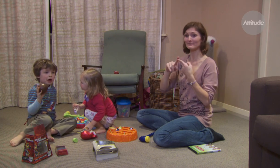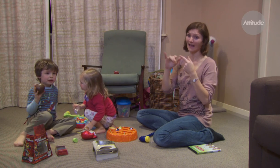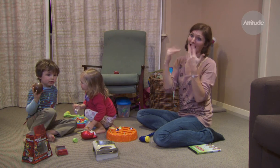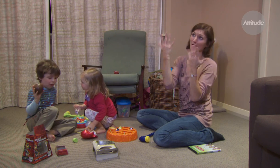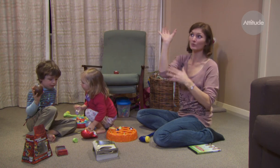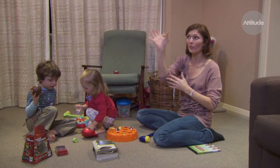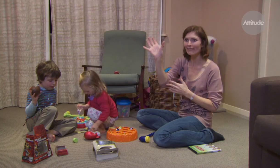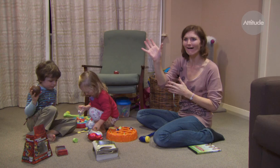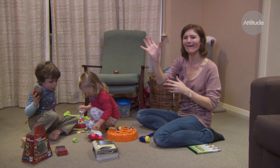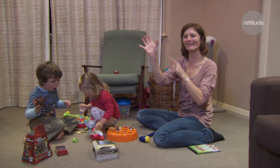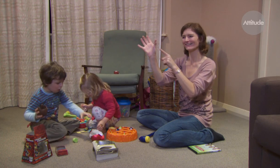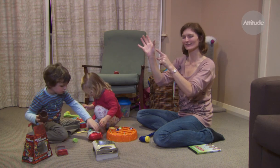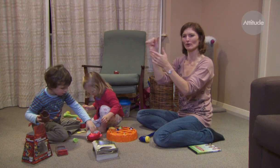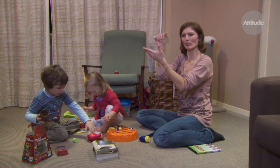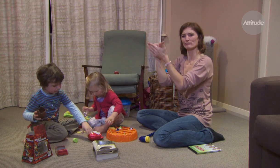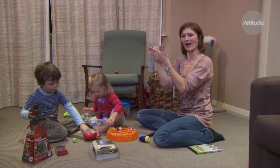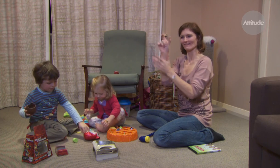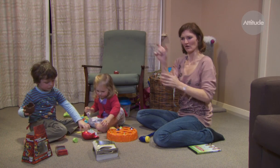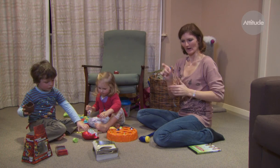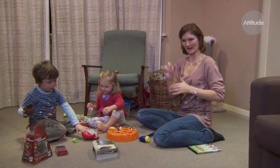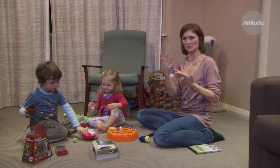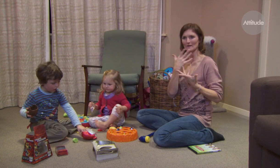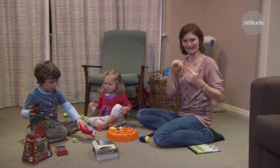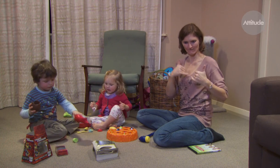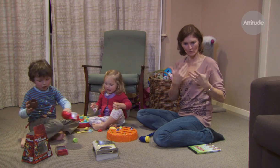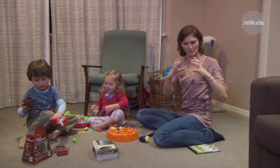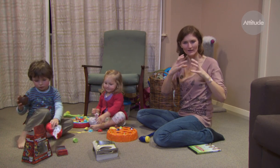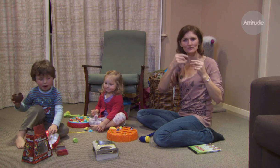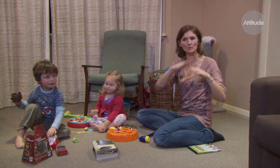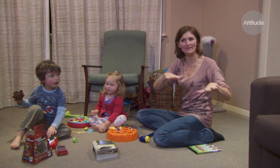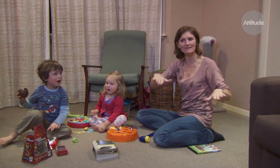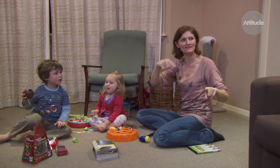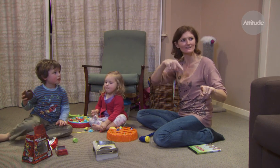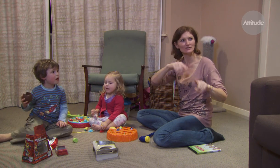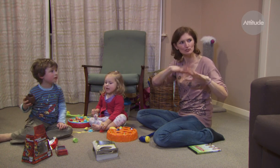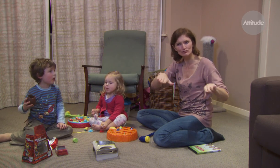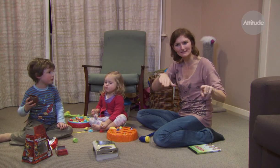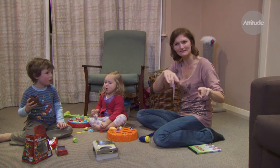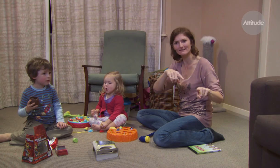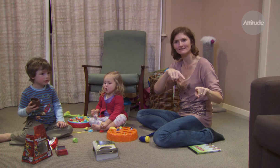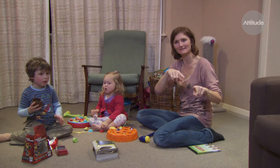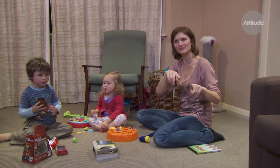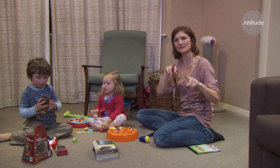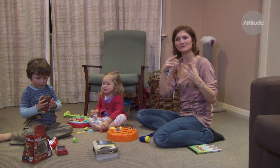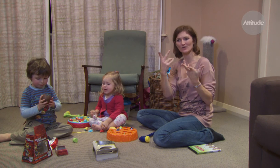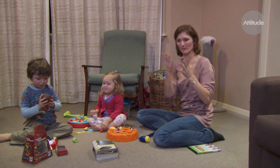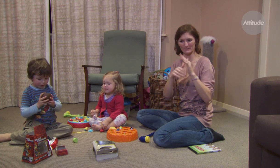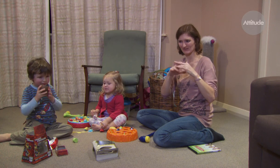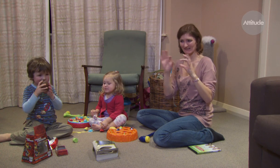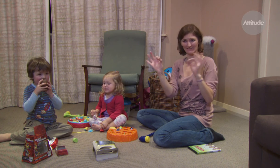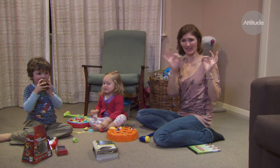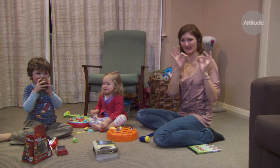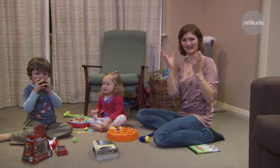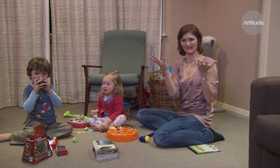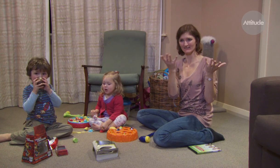on communication for adults so you learn how to introduce yourself or talk about the weather,